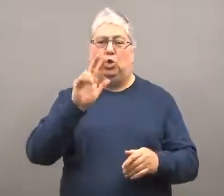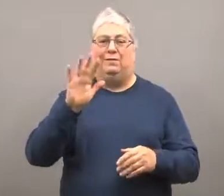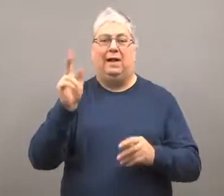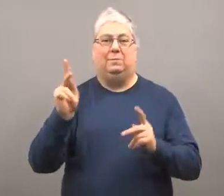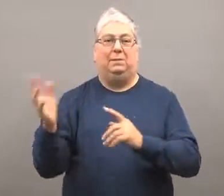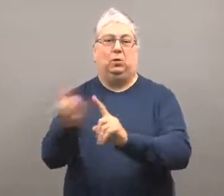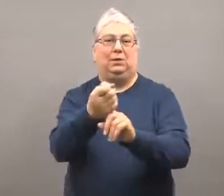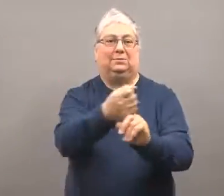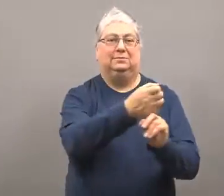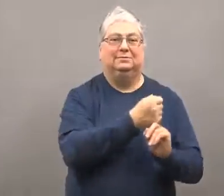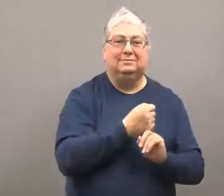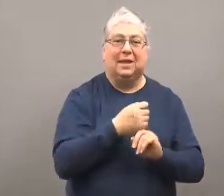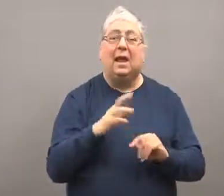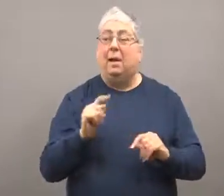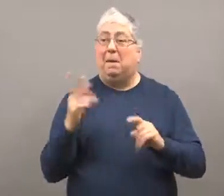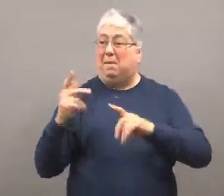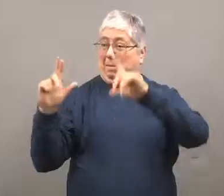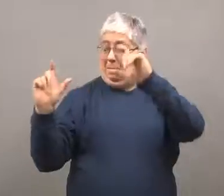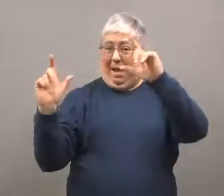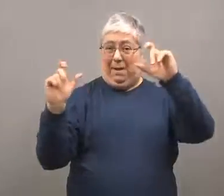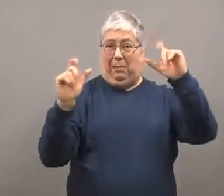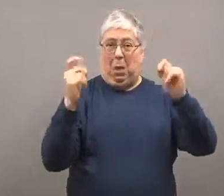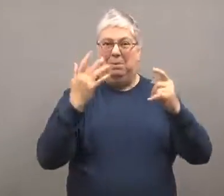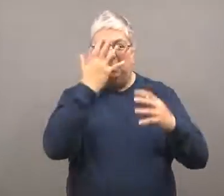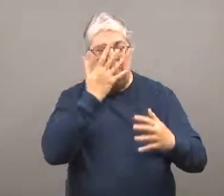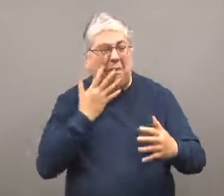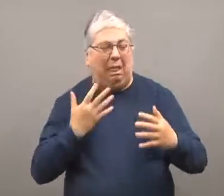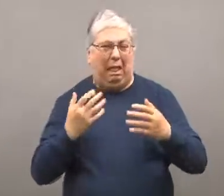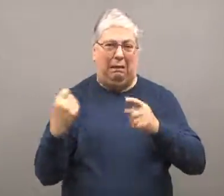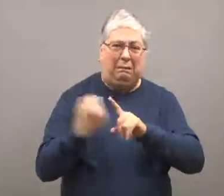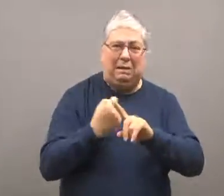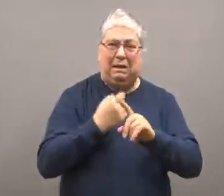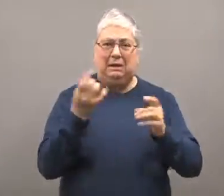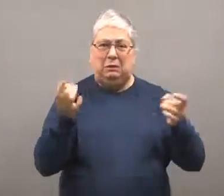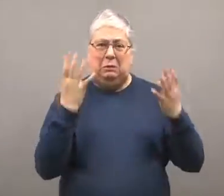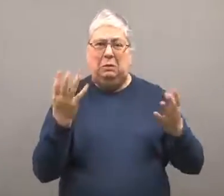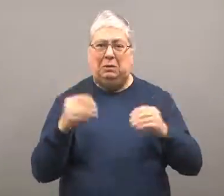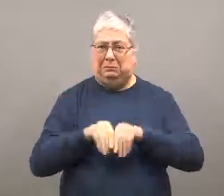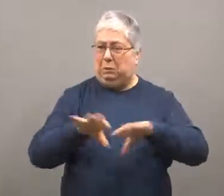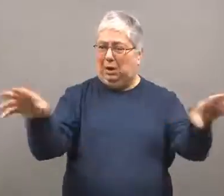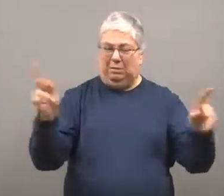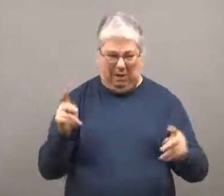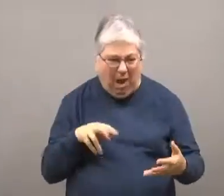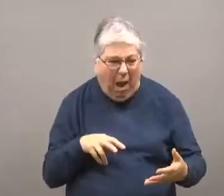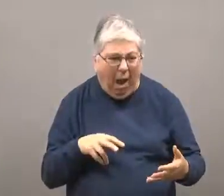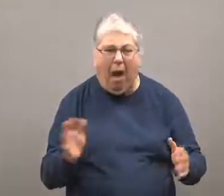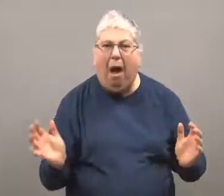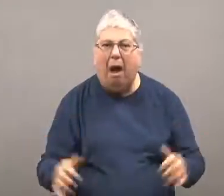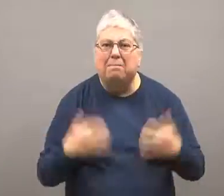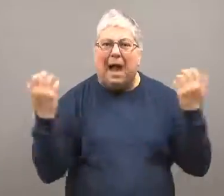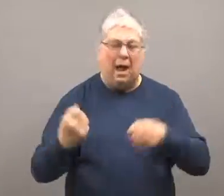35 people were arrested.